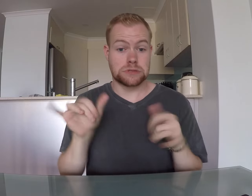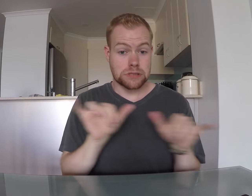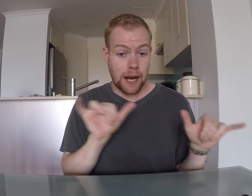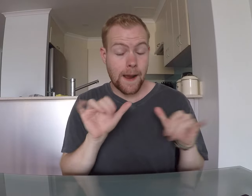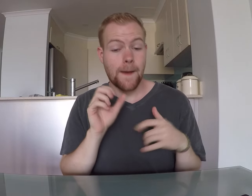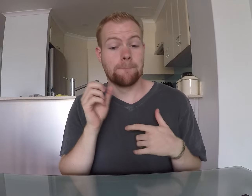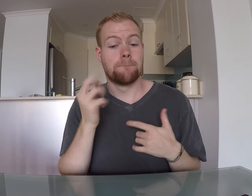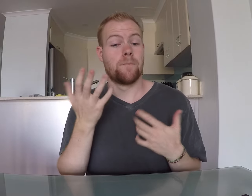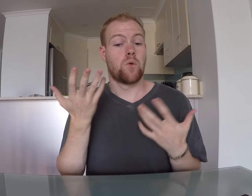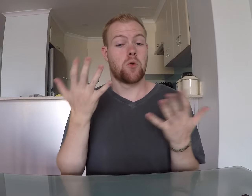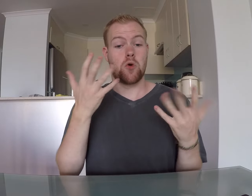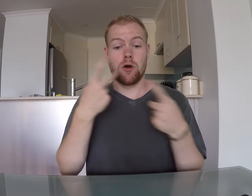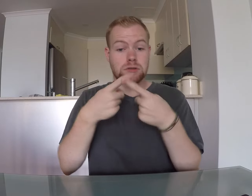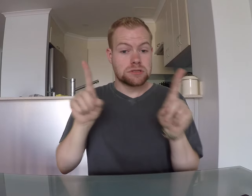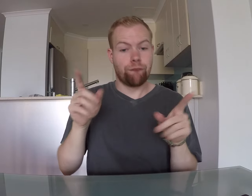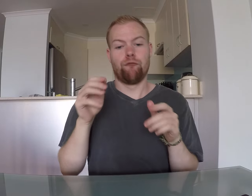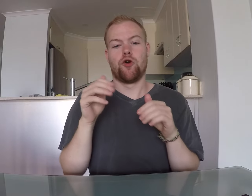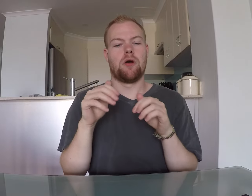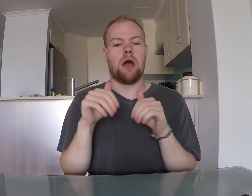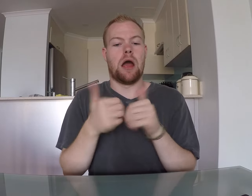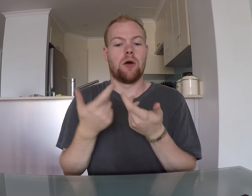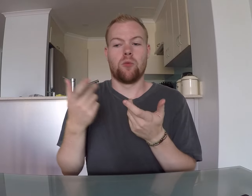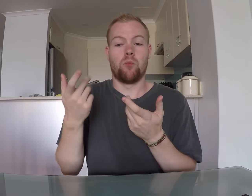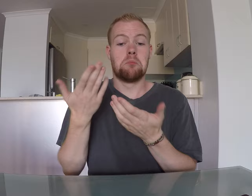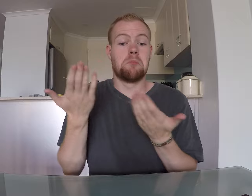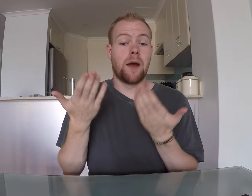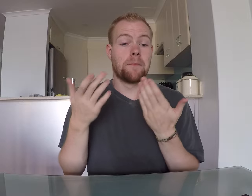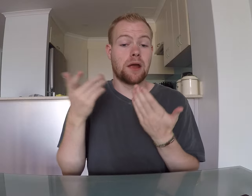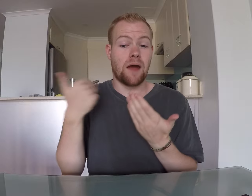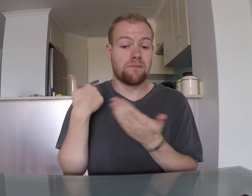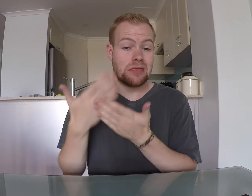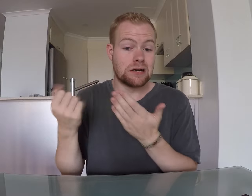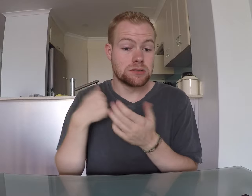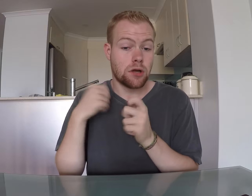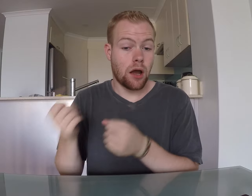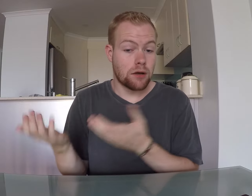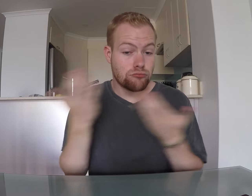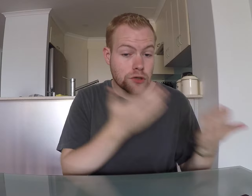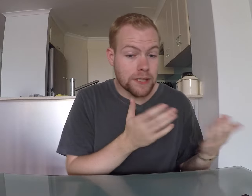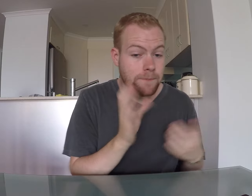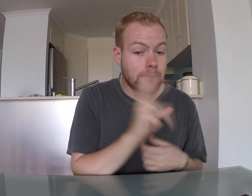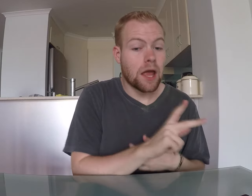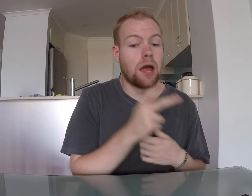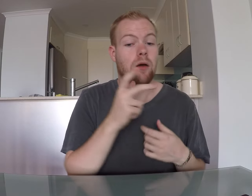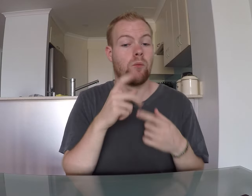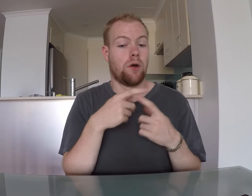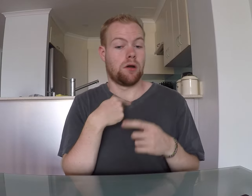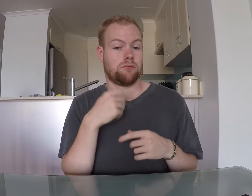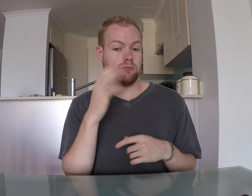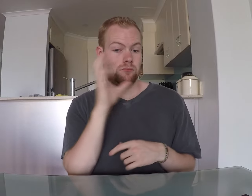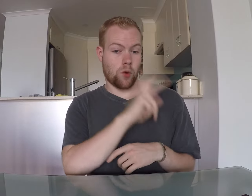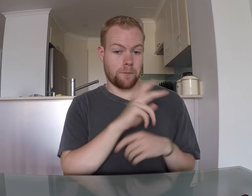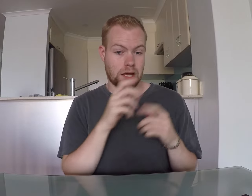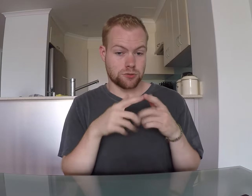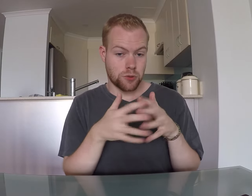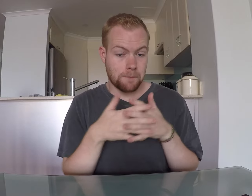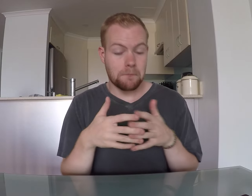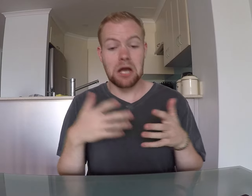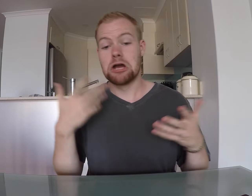Is it the same or different? Maybe they have things I can bring back when I go back to America.